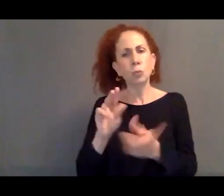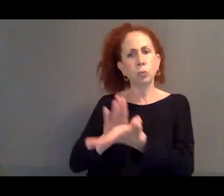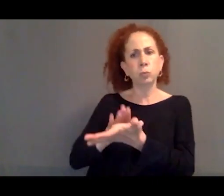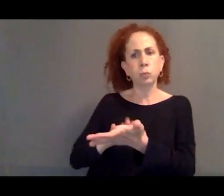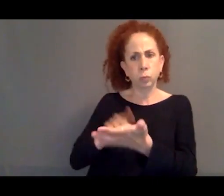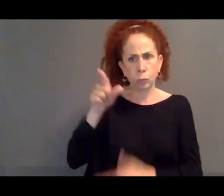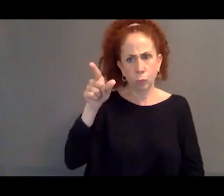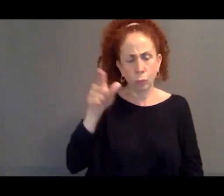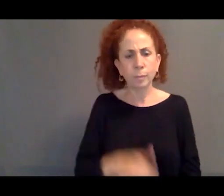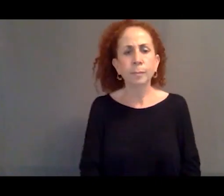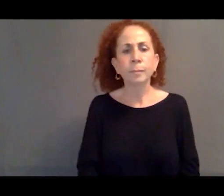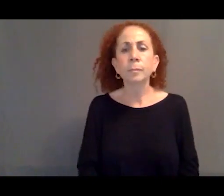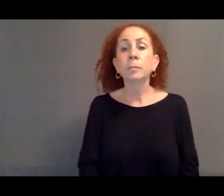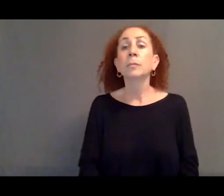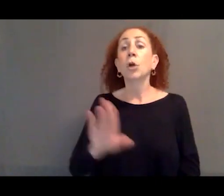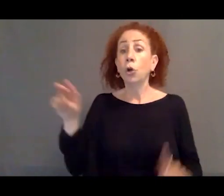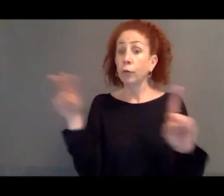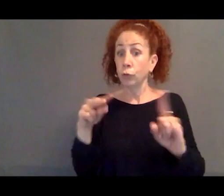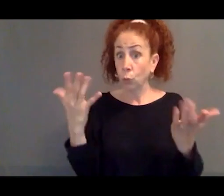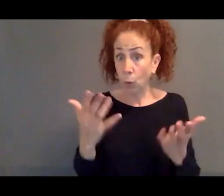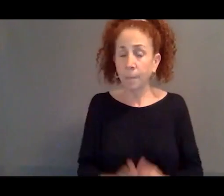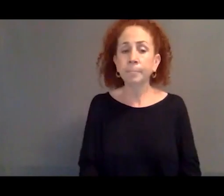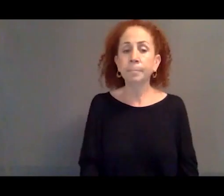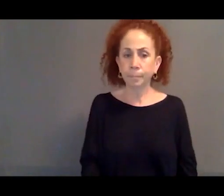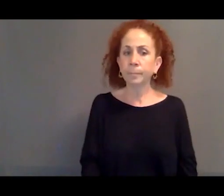The position she took was that there was an obligation,